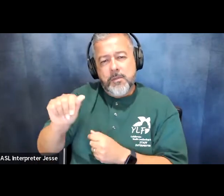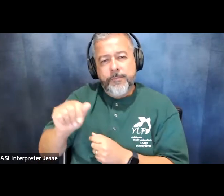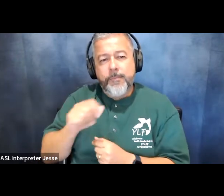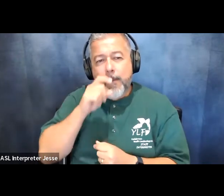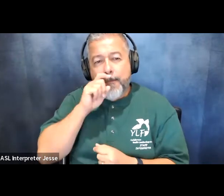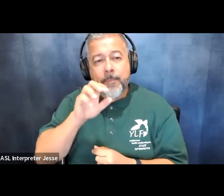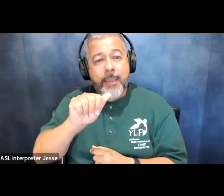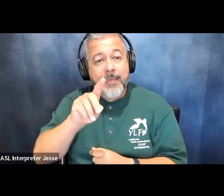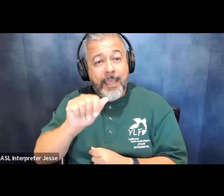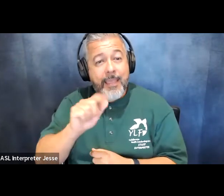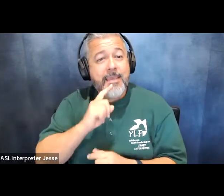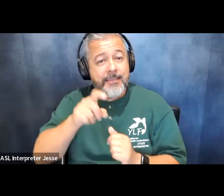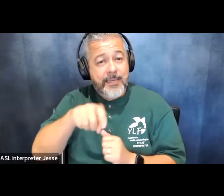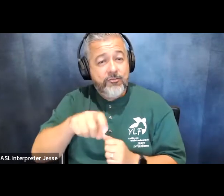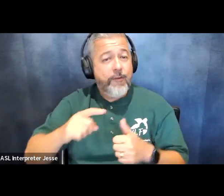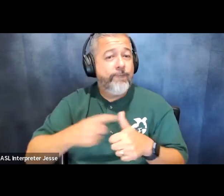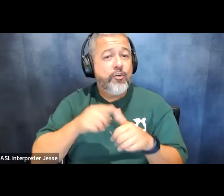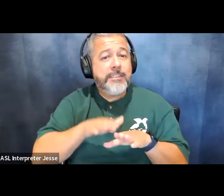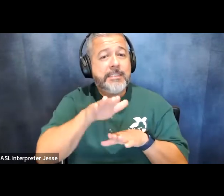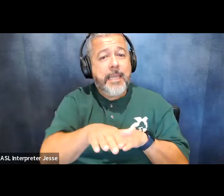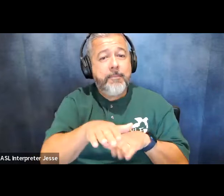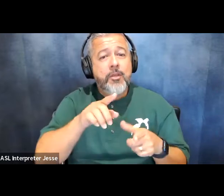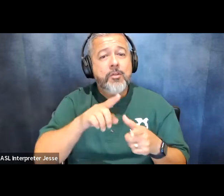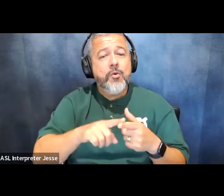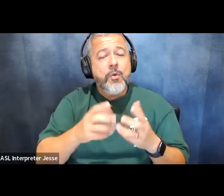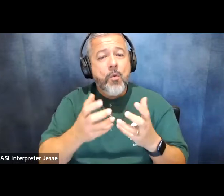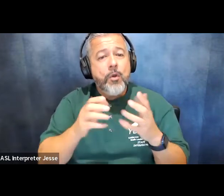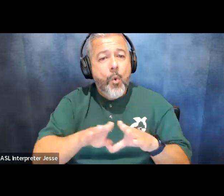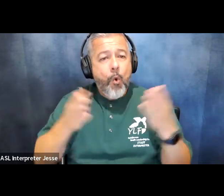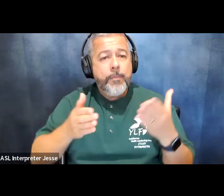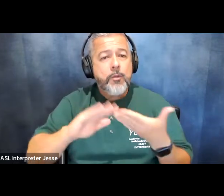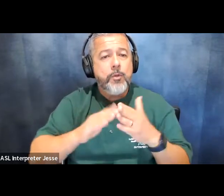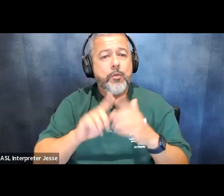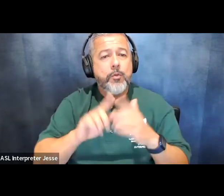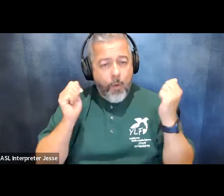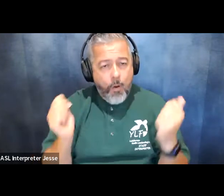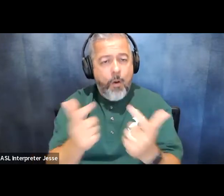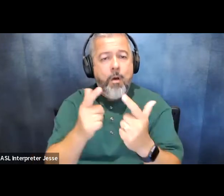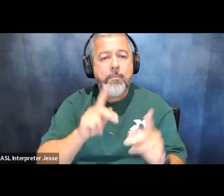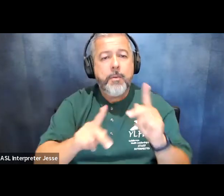necessary first step as we seek to open our communities to all who wish to participate